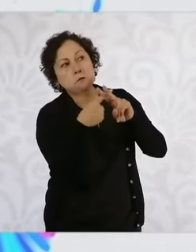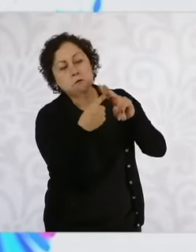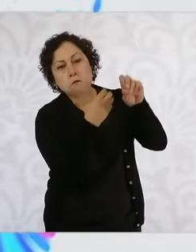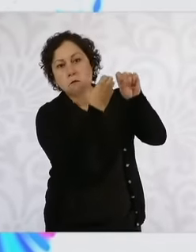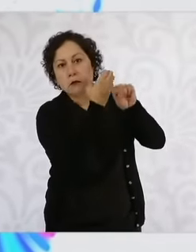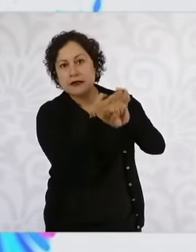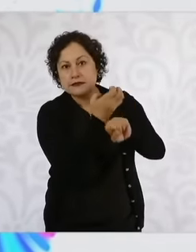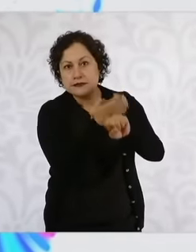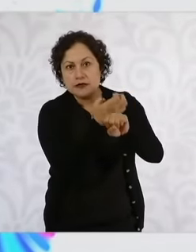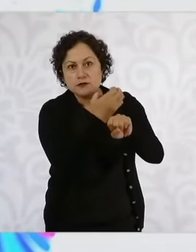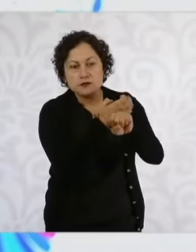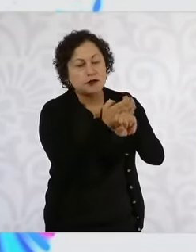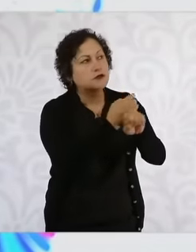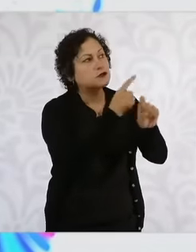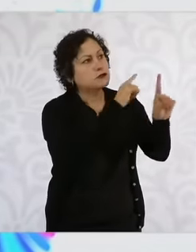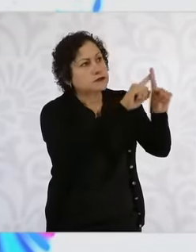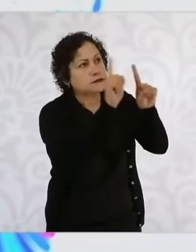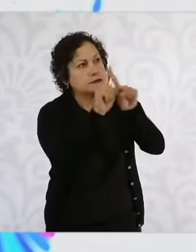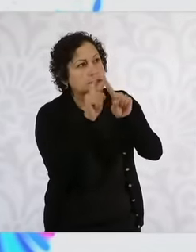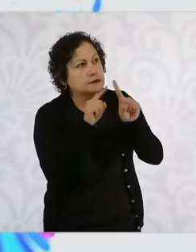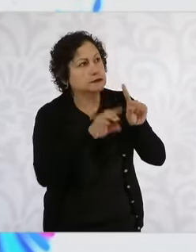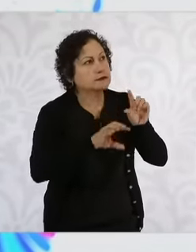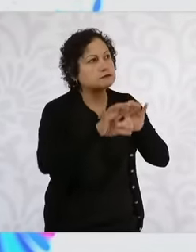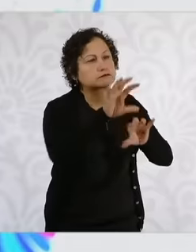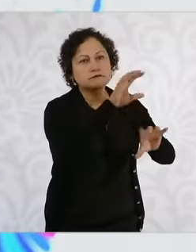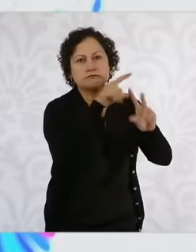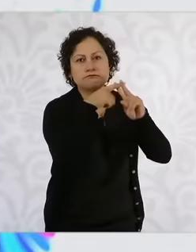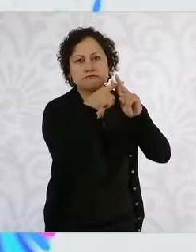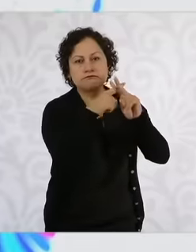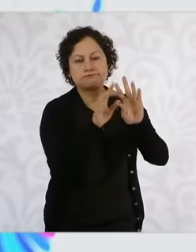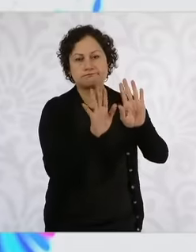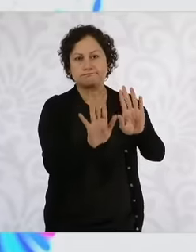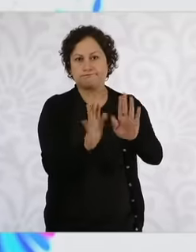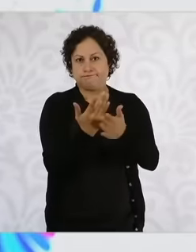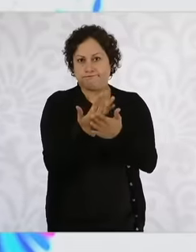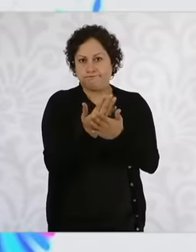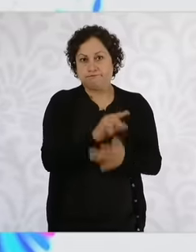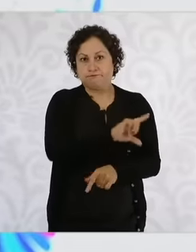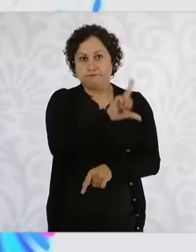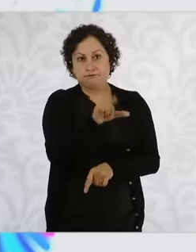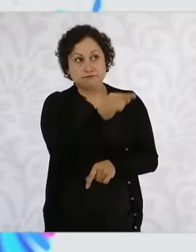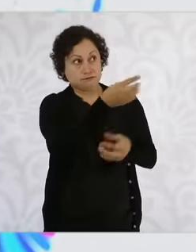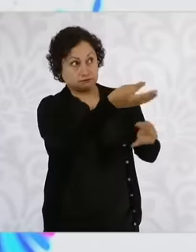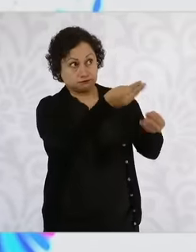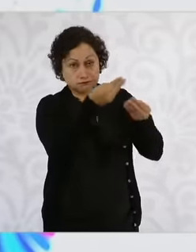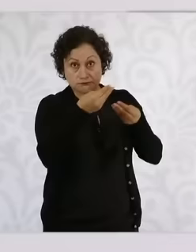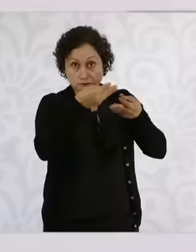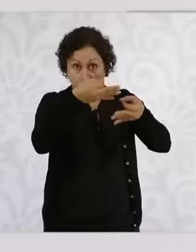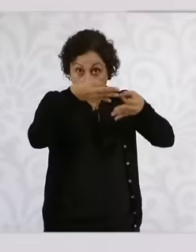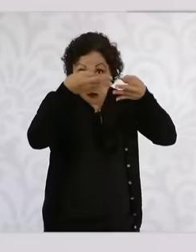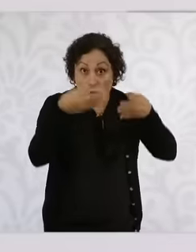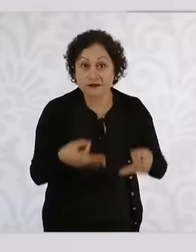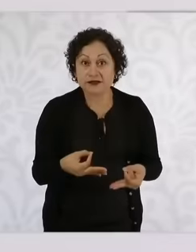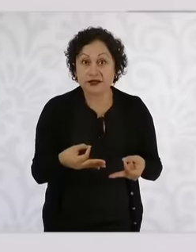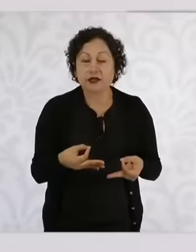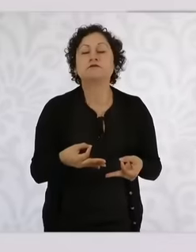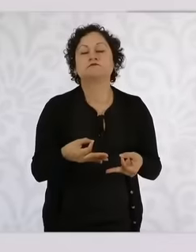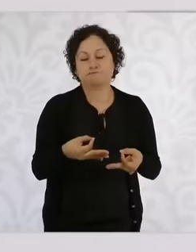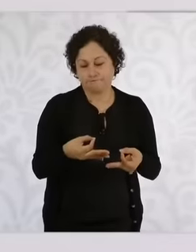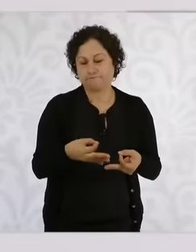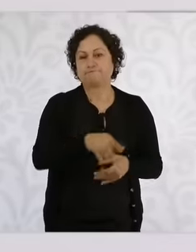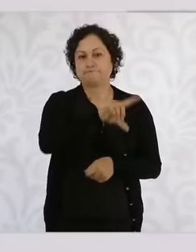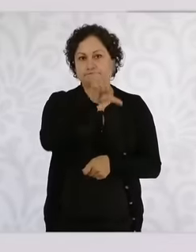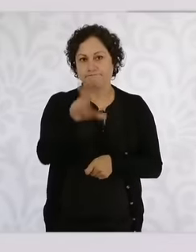give the official statement. Hey, we are still going to wait until today to see.